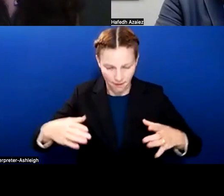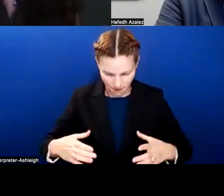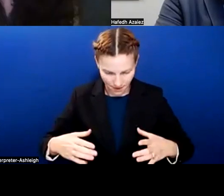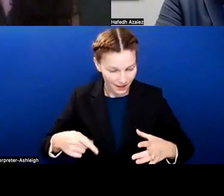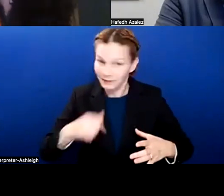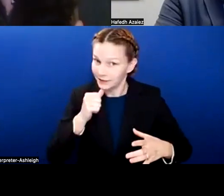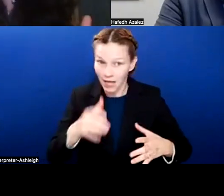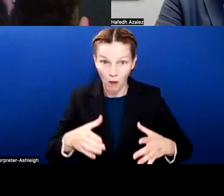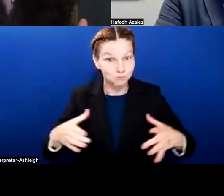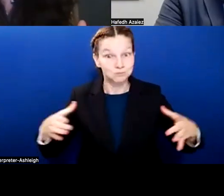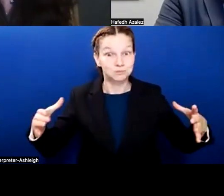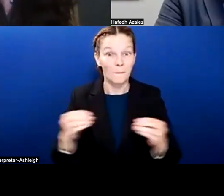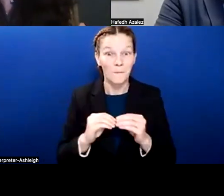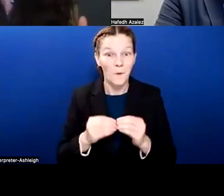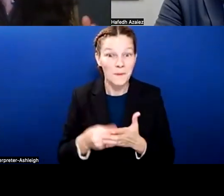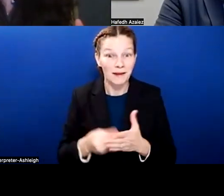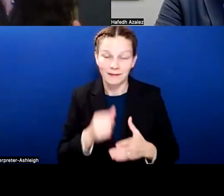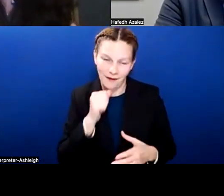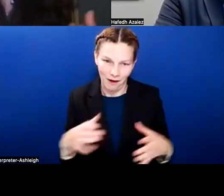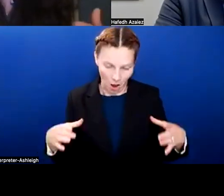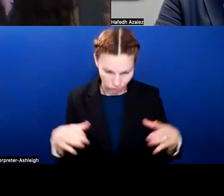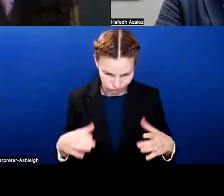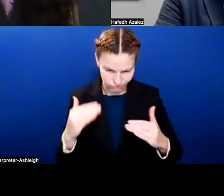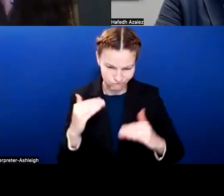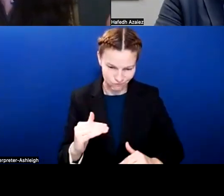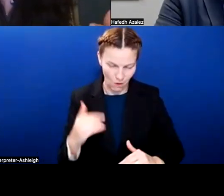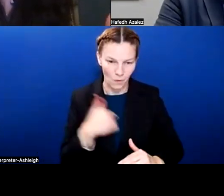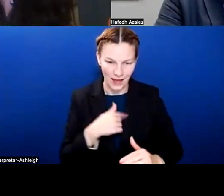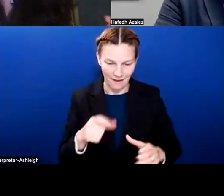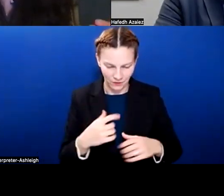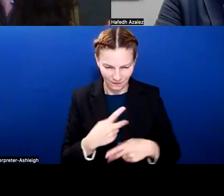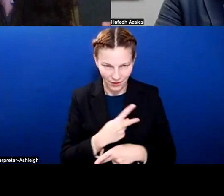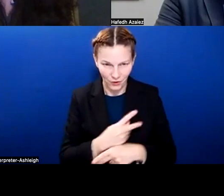And when we're making those decisions, what are we doing to ensure that individual campuses